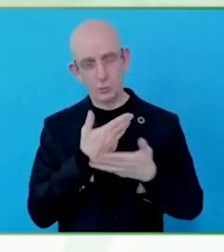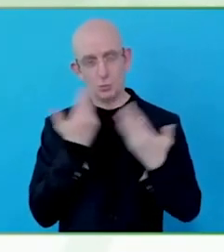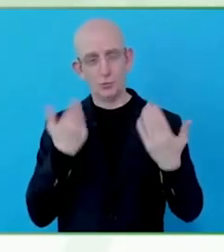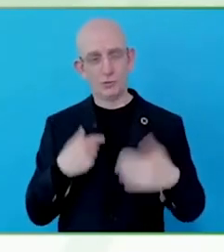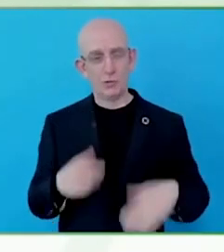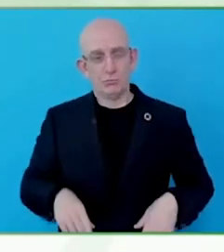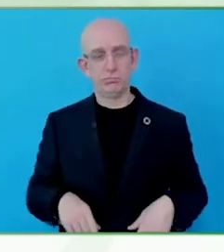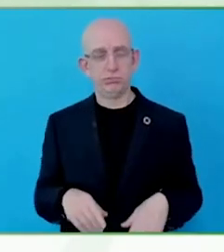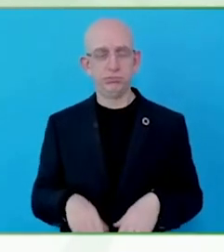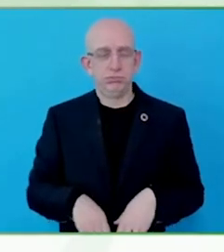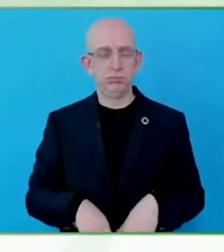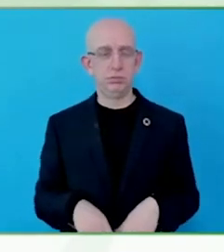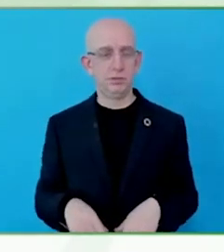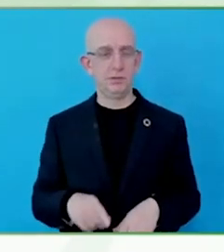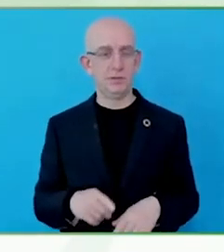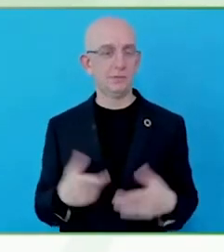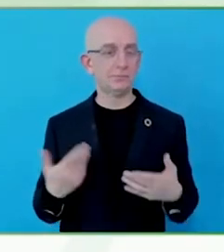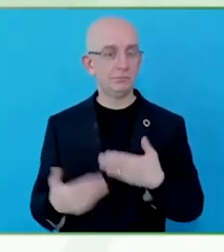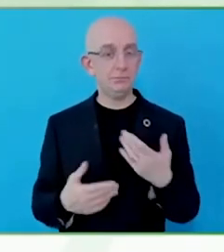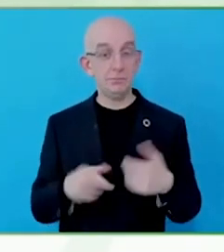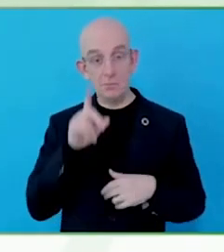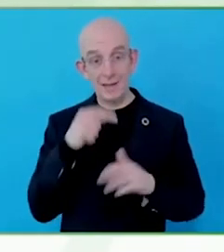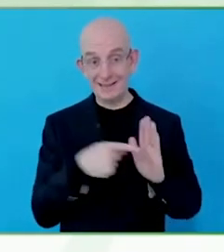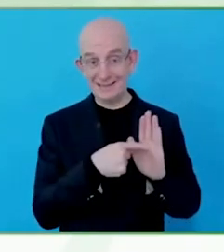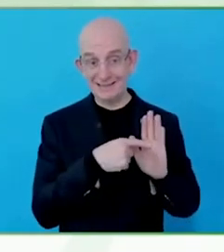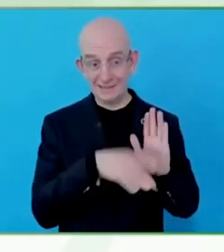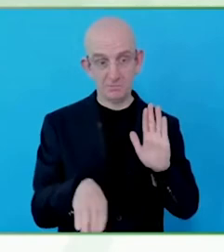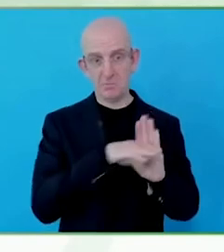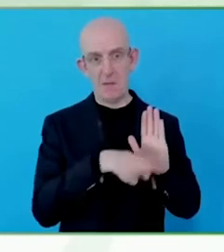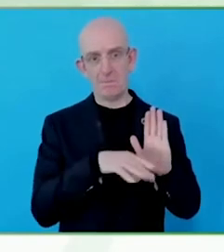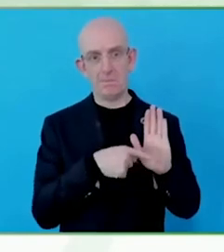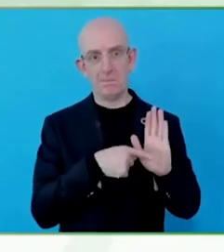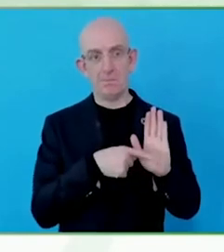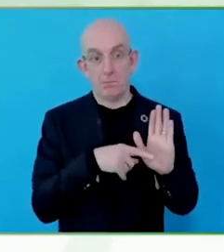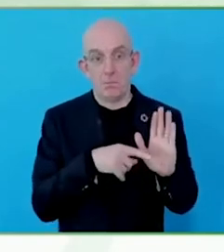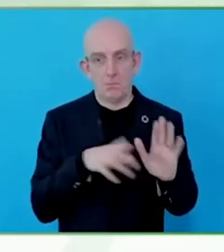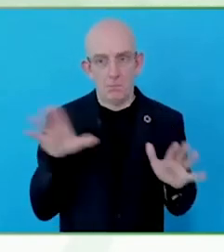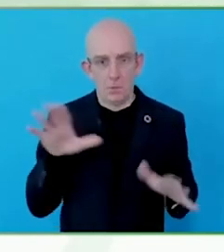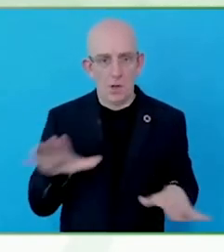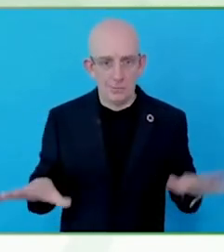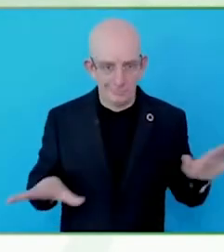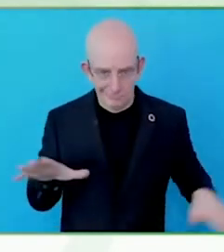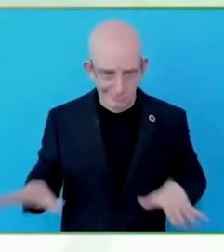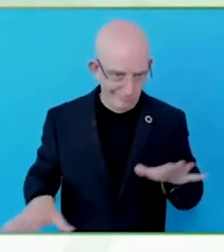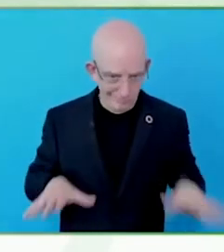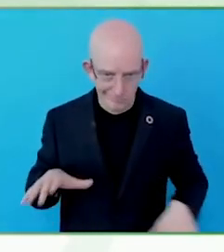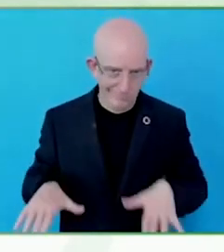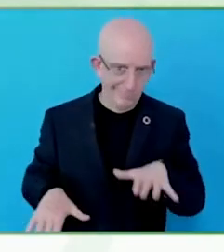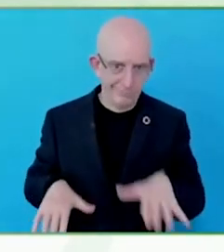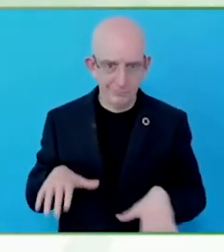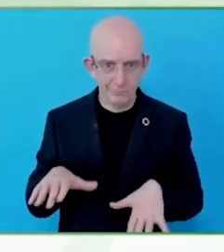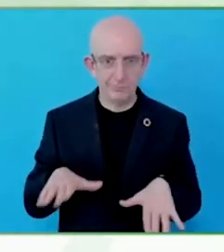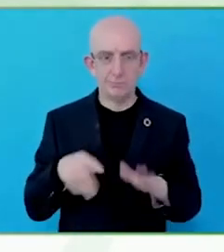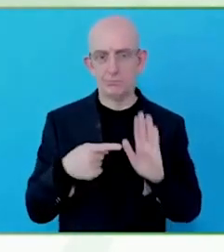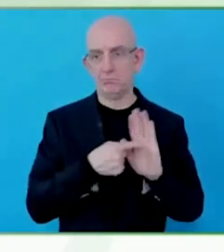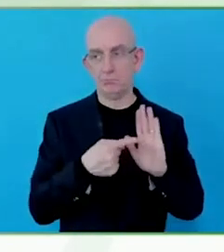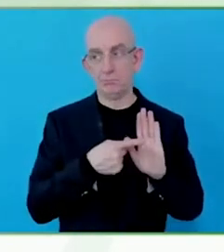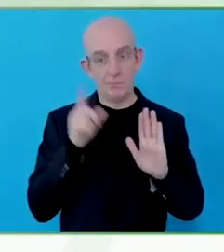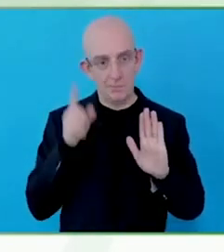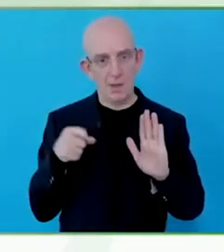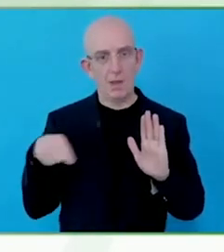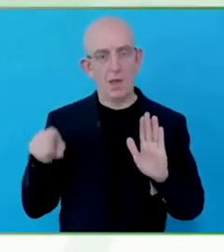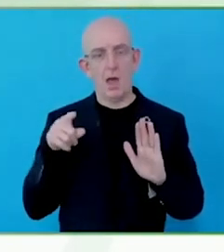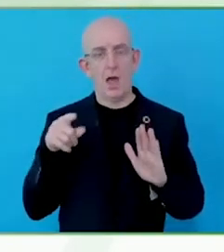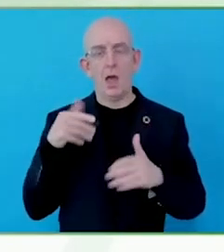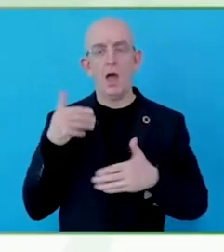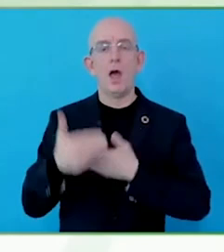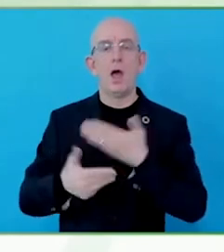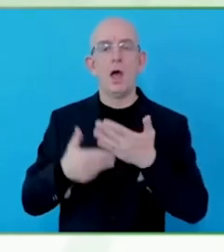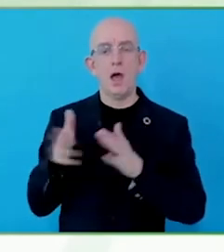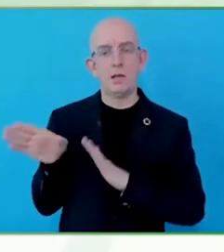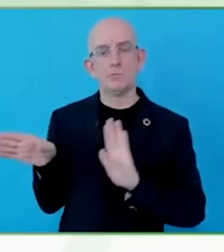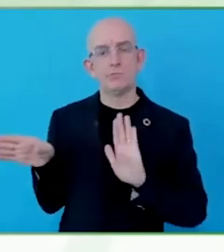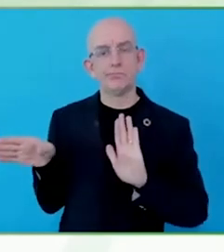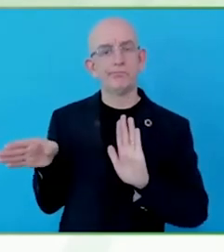a giant step towards having a better retirement, especially